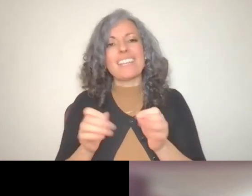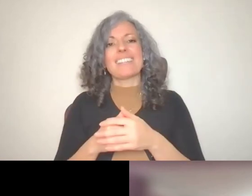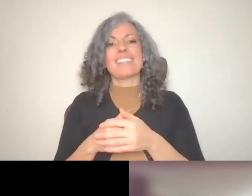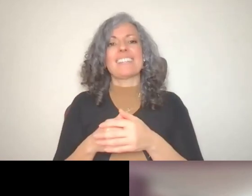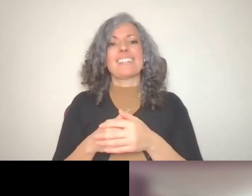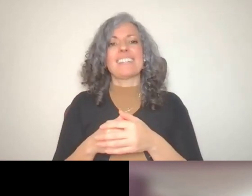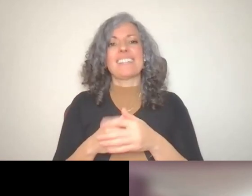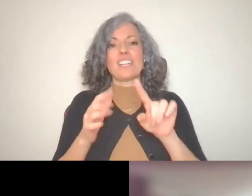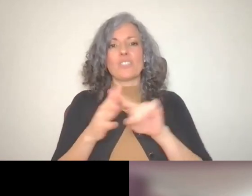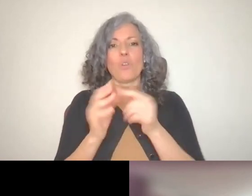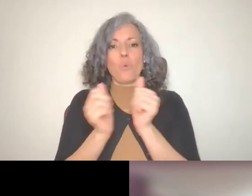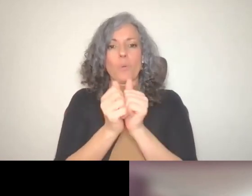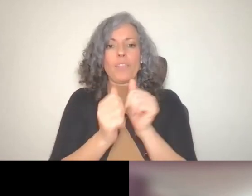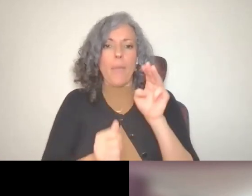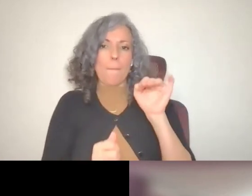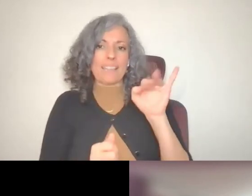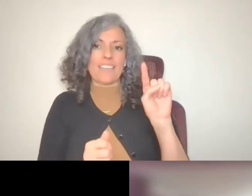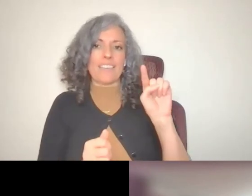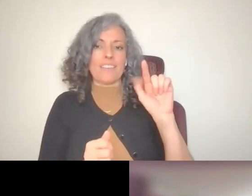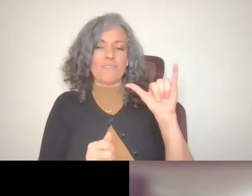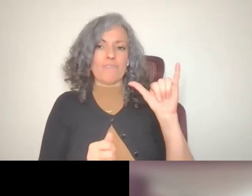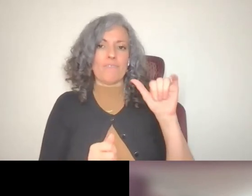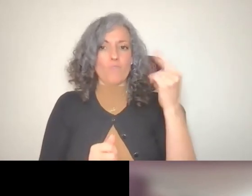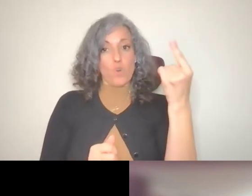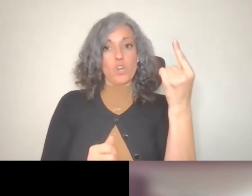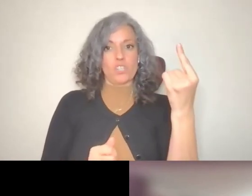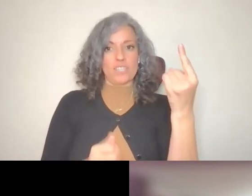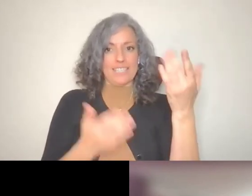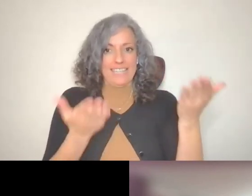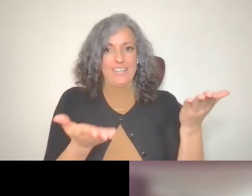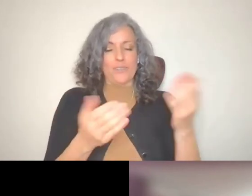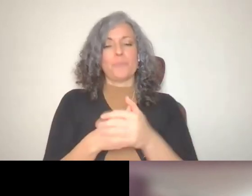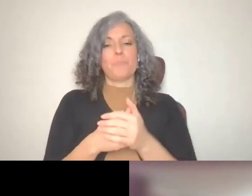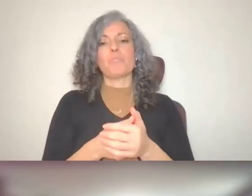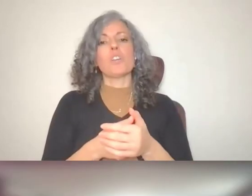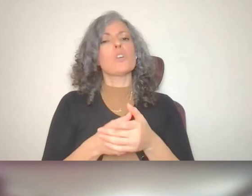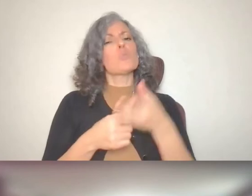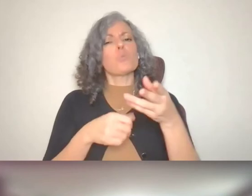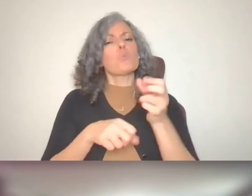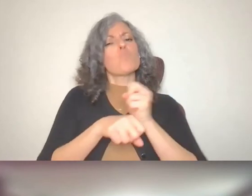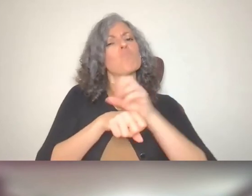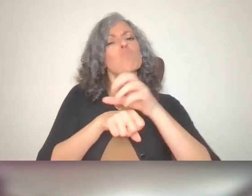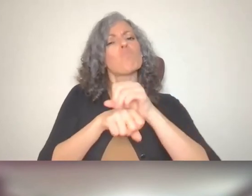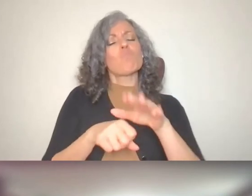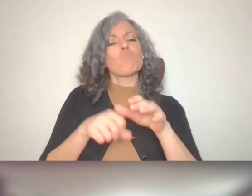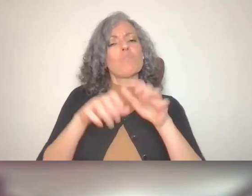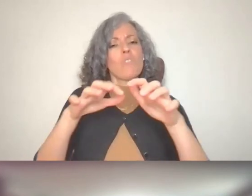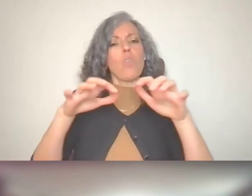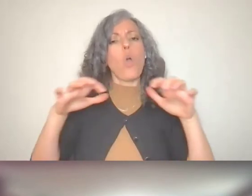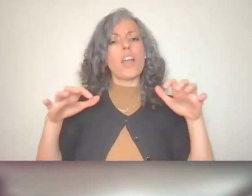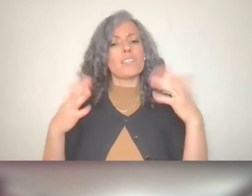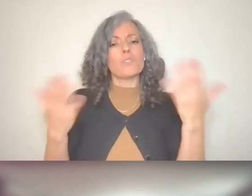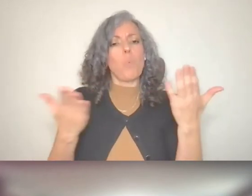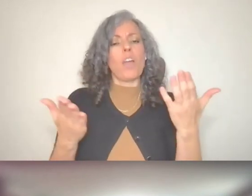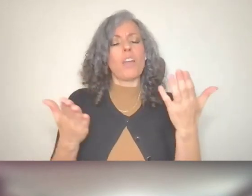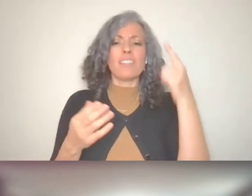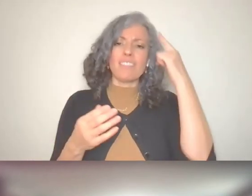And Lily sincere, you're here on the screen with me? Just, what advice would you give our audience and can they be thinking about working or who are working and wish to